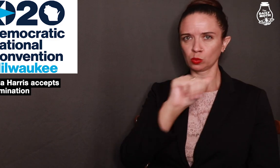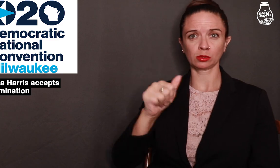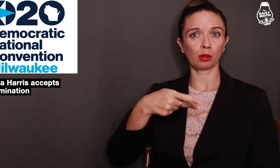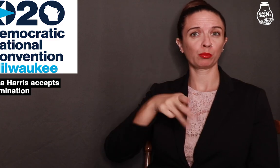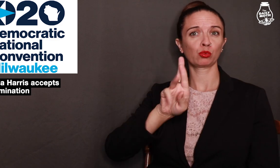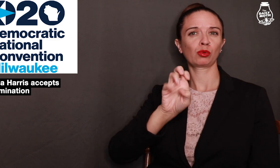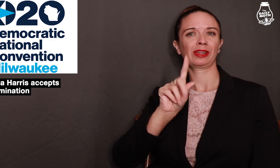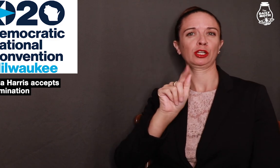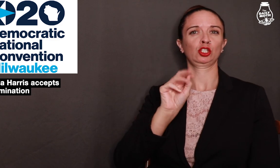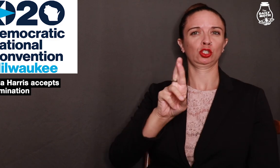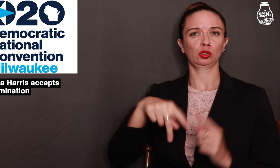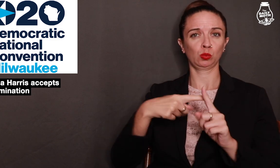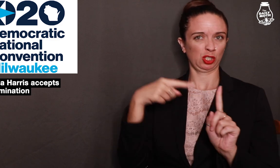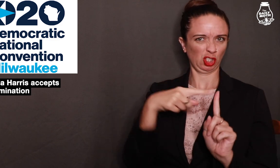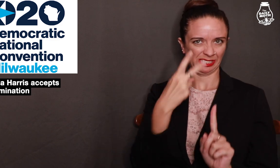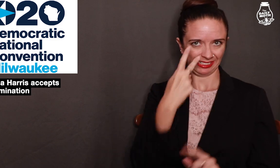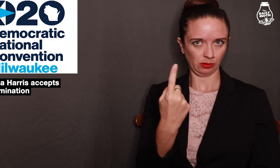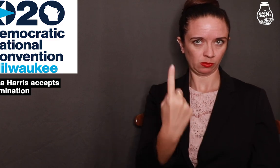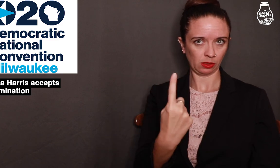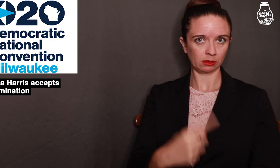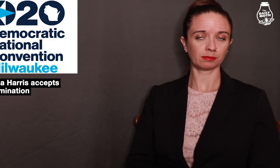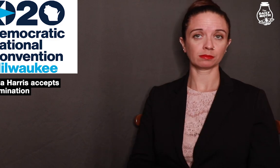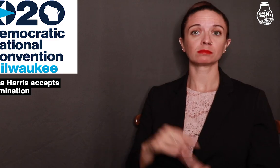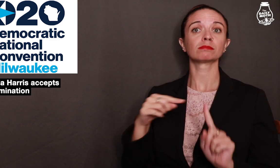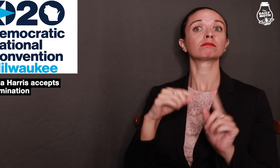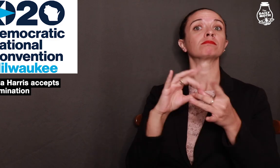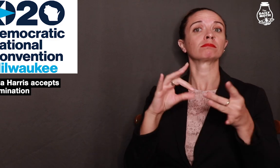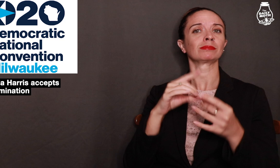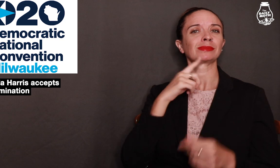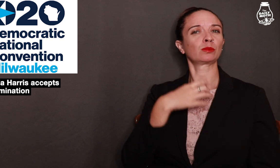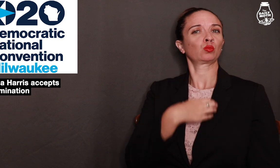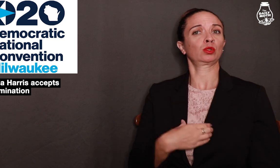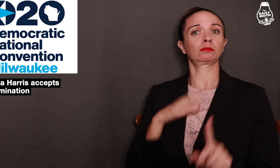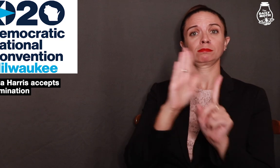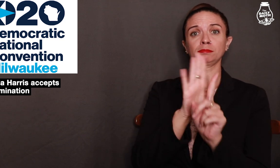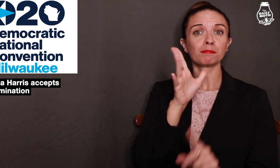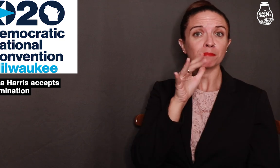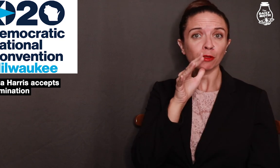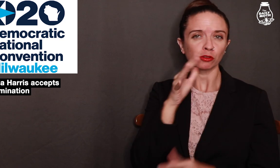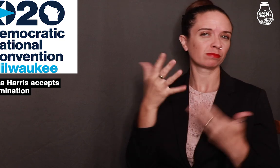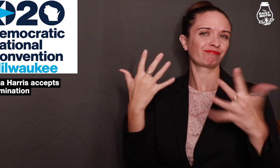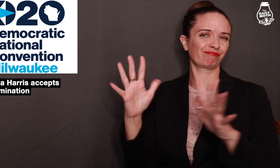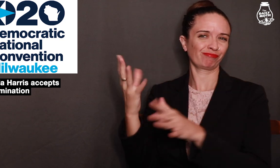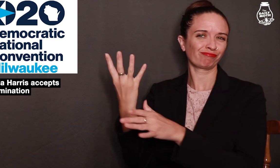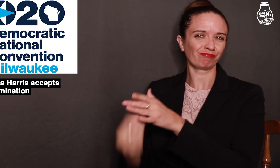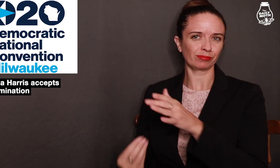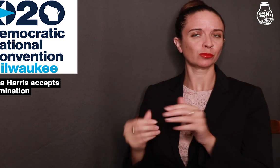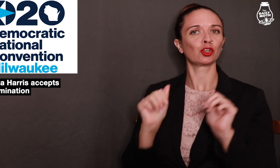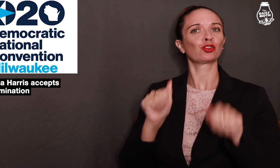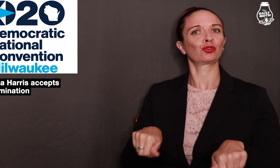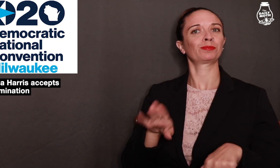she knows a predator when she sees one. She said she wishes her mother, who passed away,